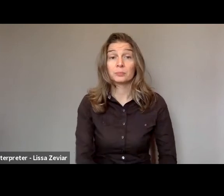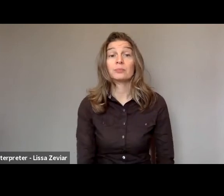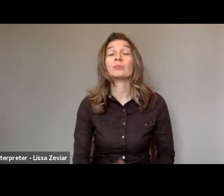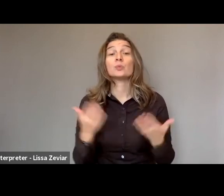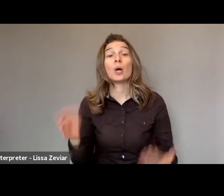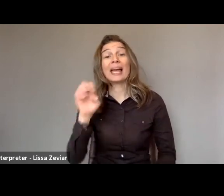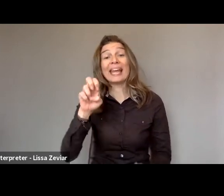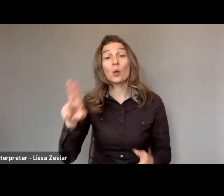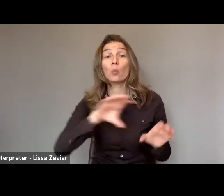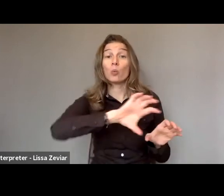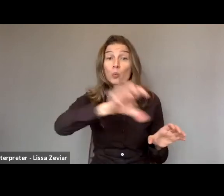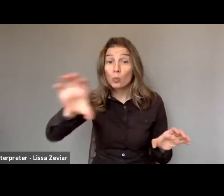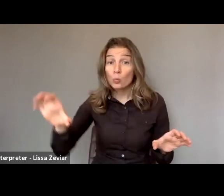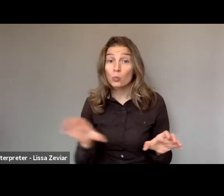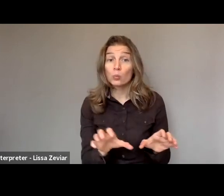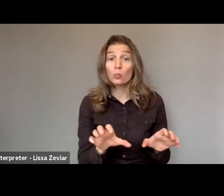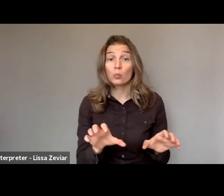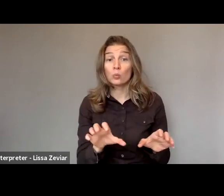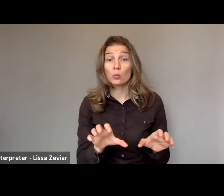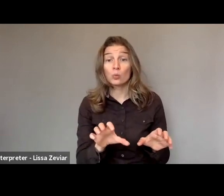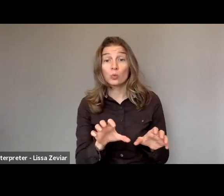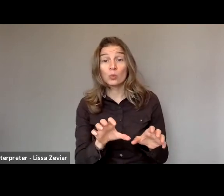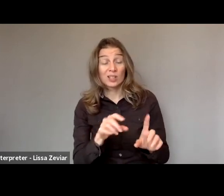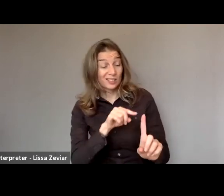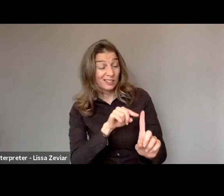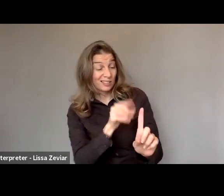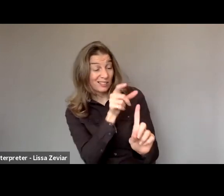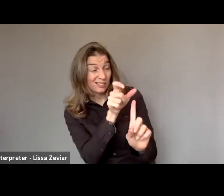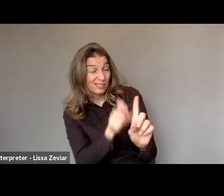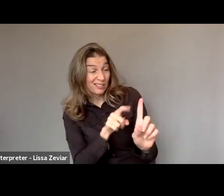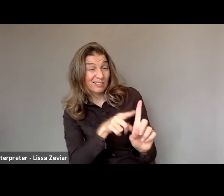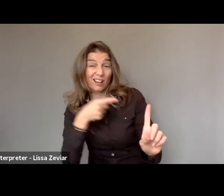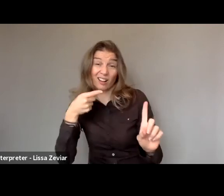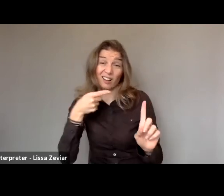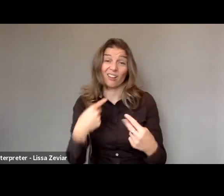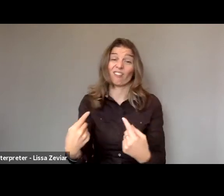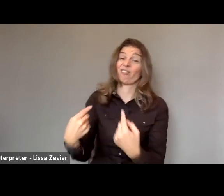the best protection for victims, but that's for all types of victims.